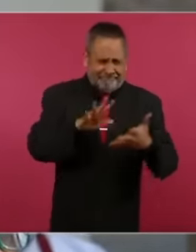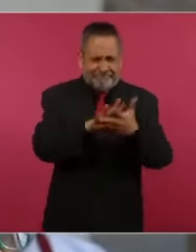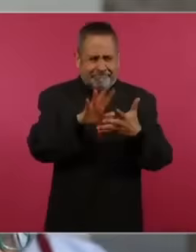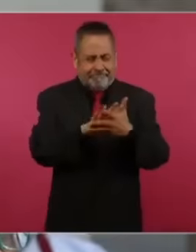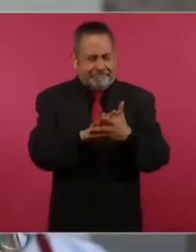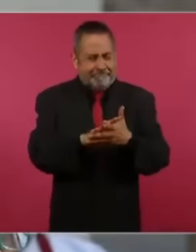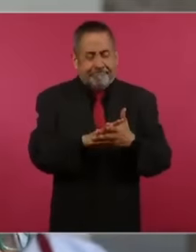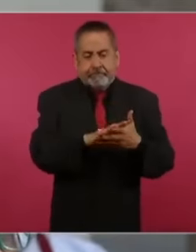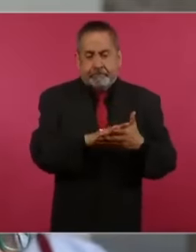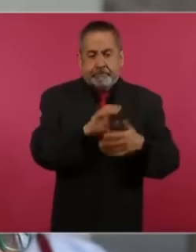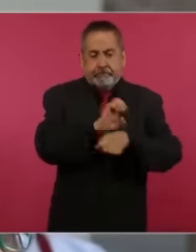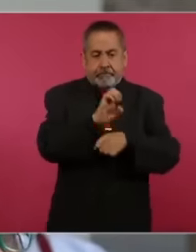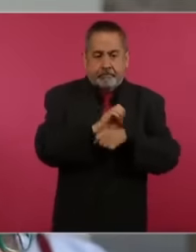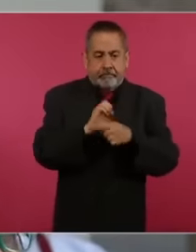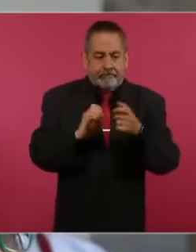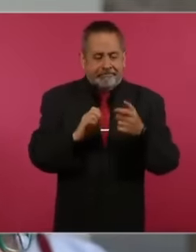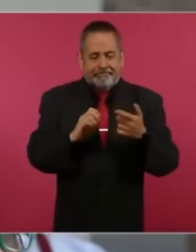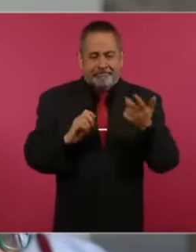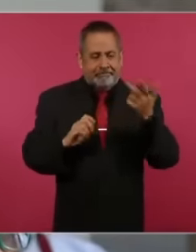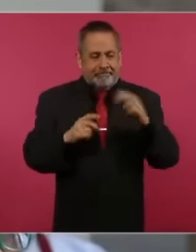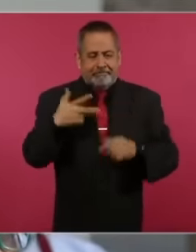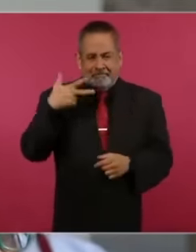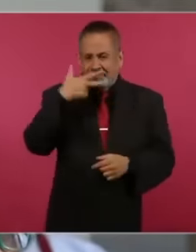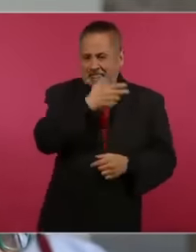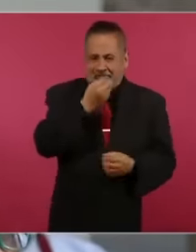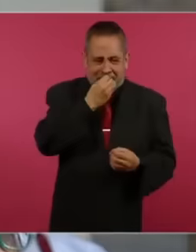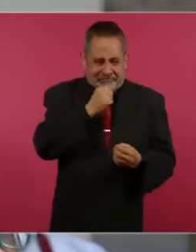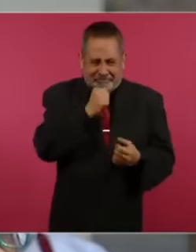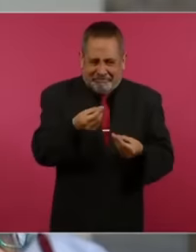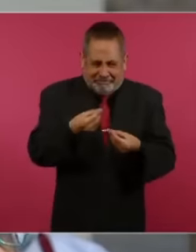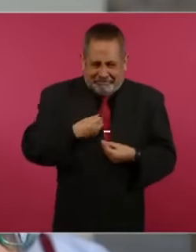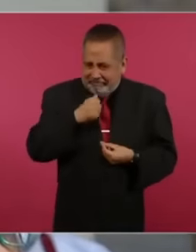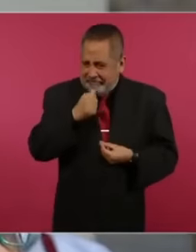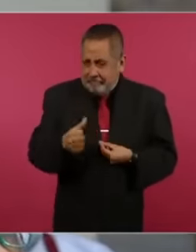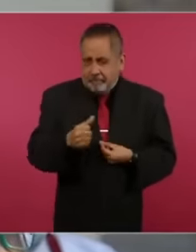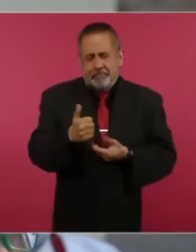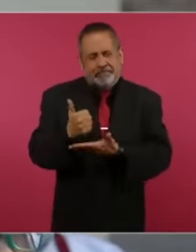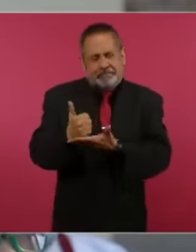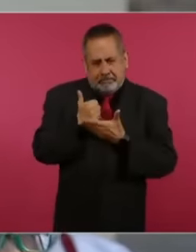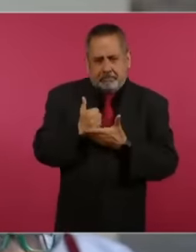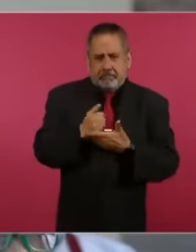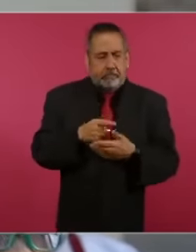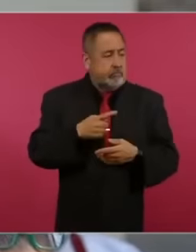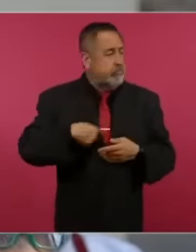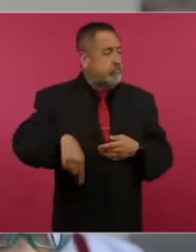hunger strike, help me Here there is a brutal persecution against all progressives,